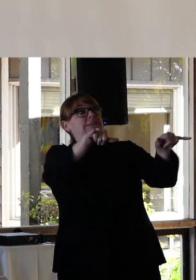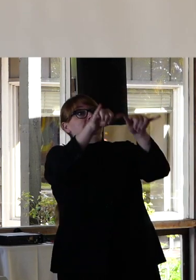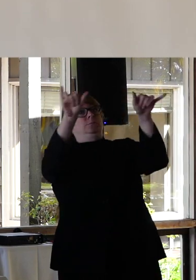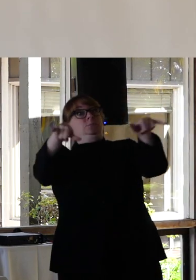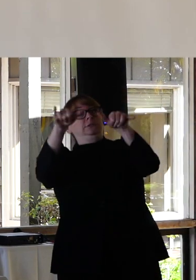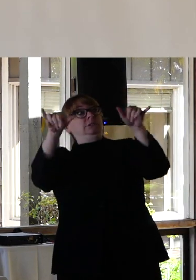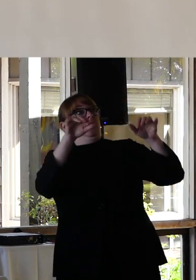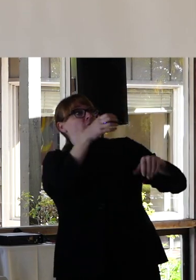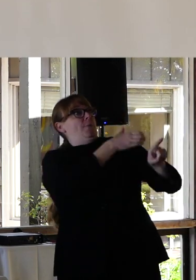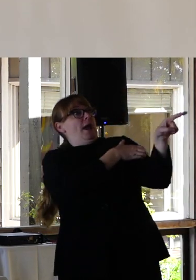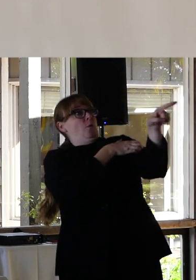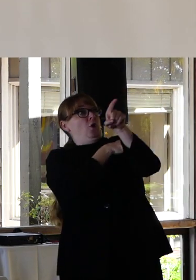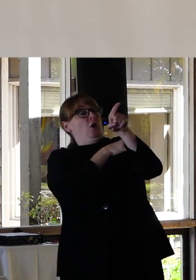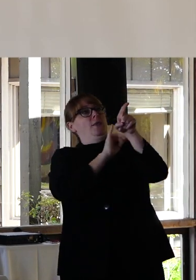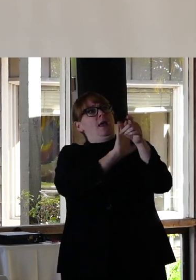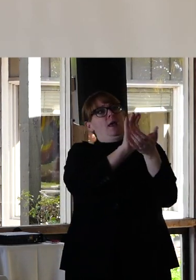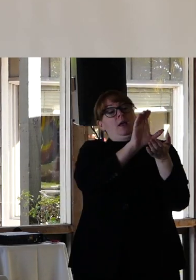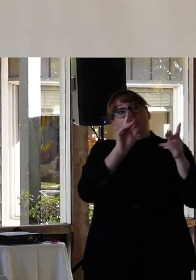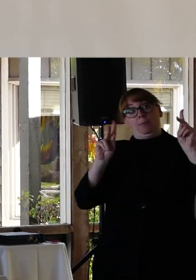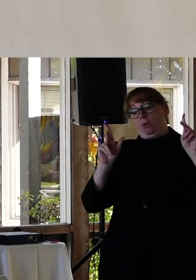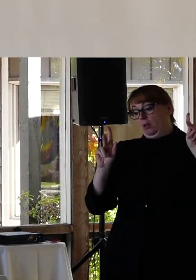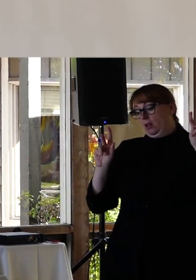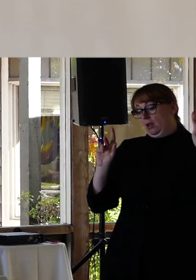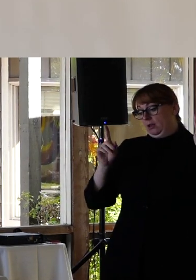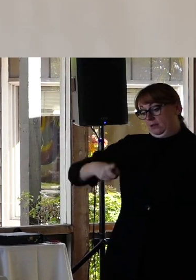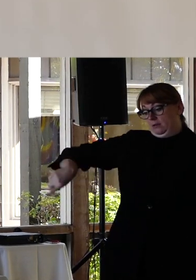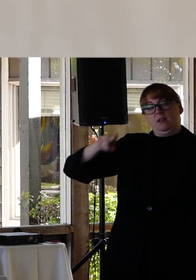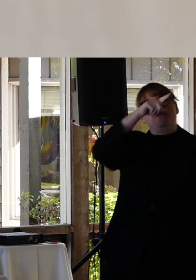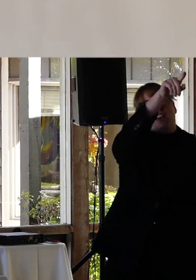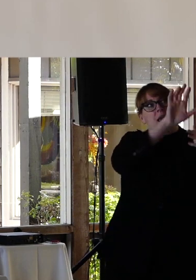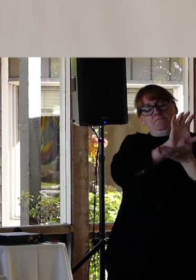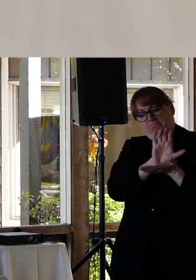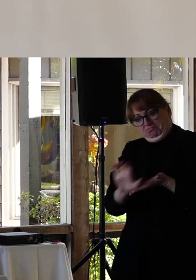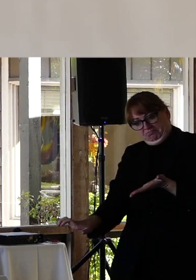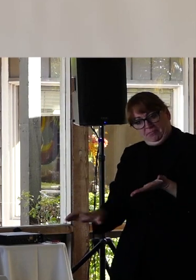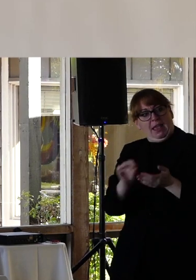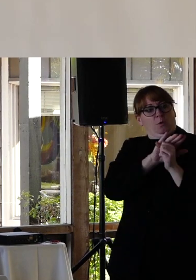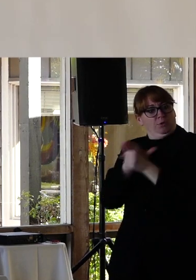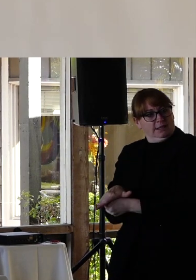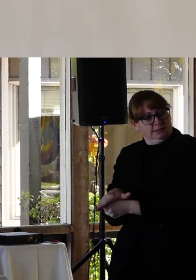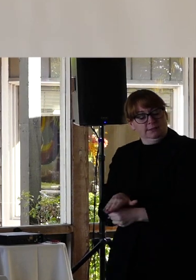of power marginalize and oppress people. Two, that individuals can be impacted